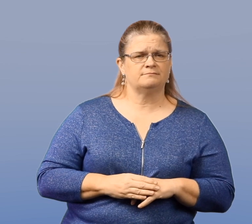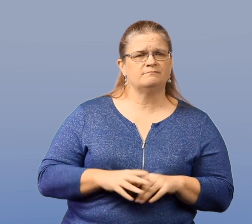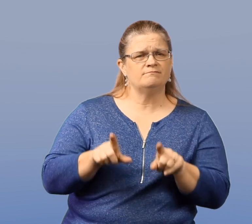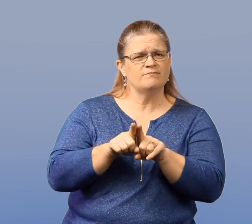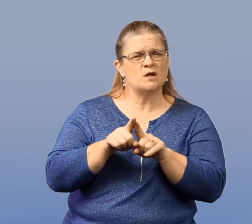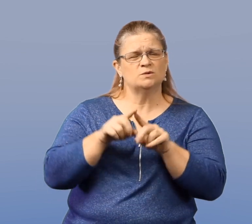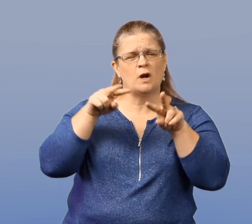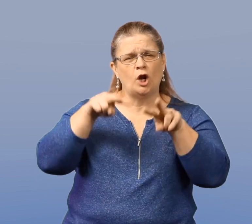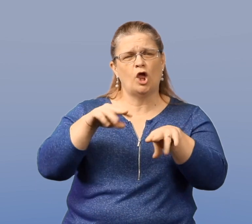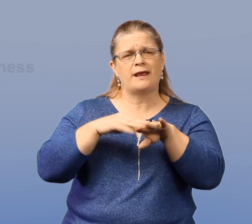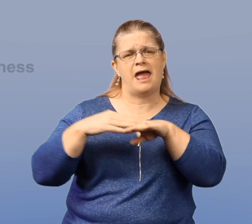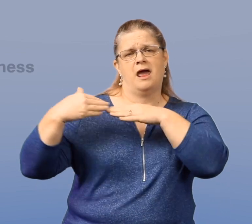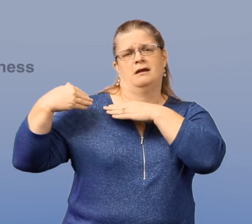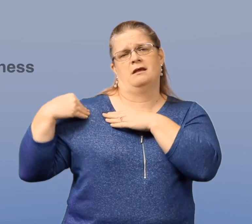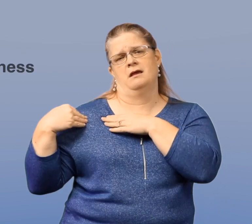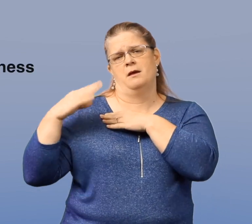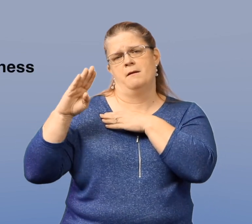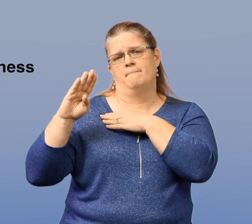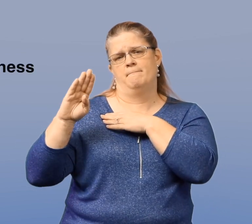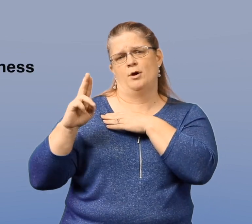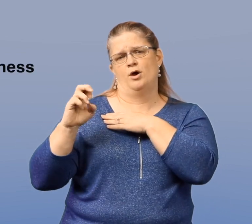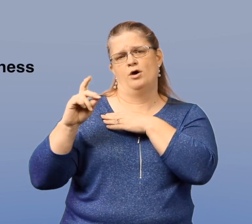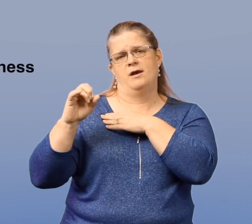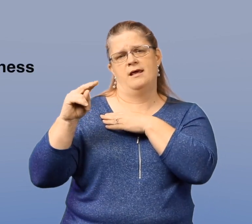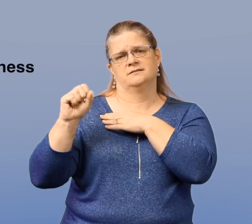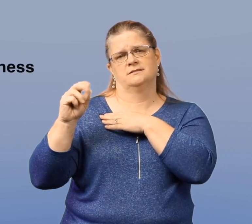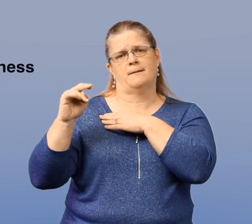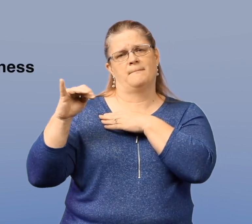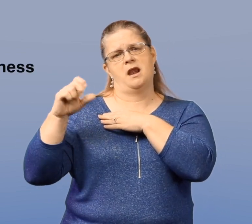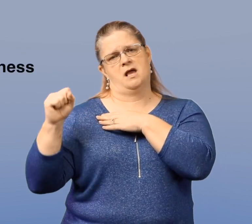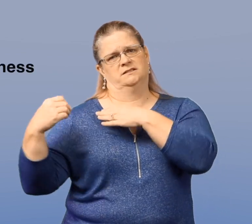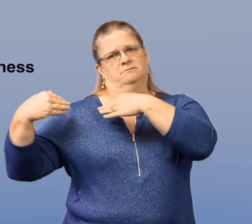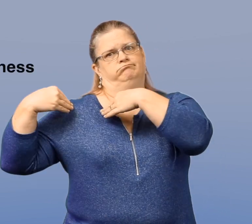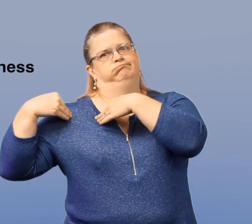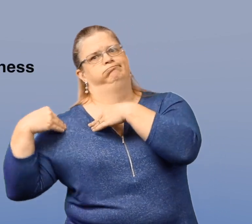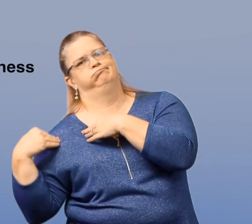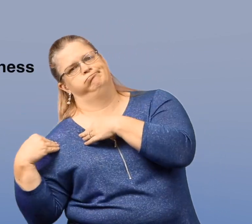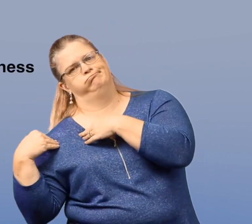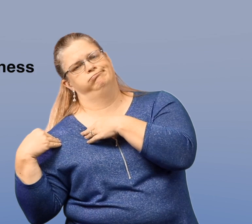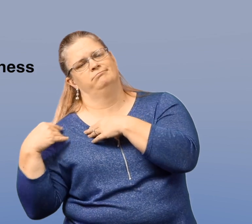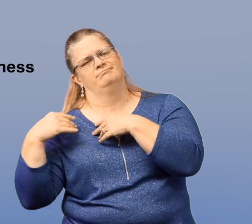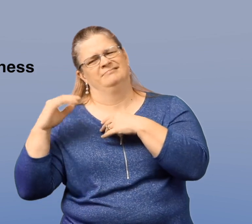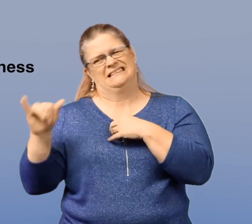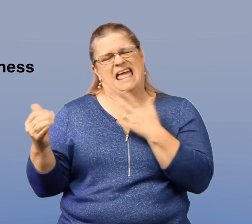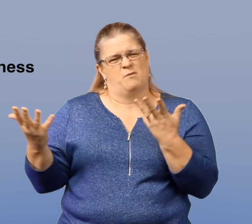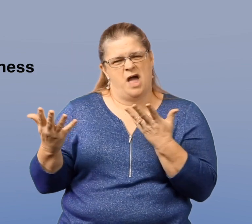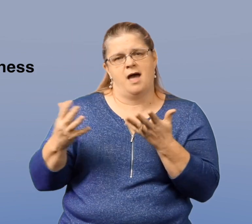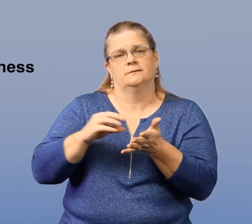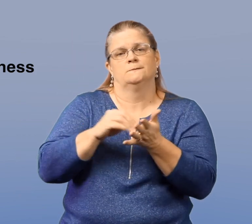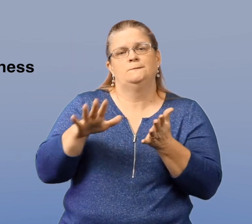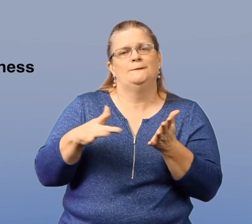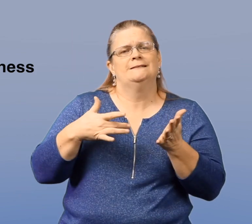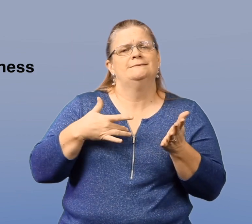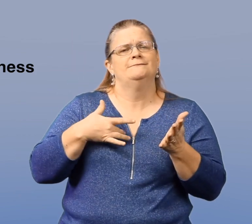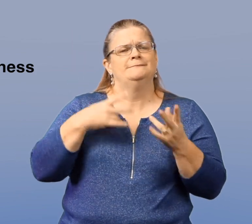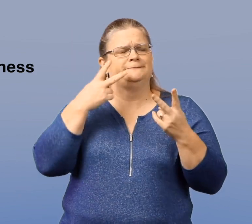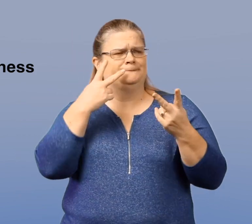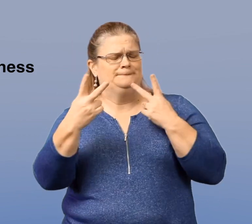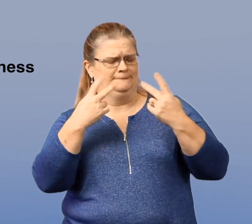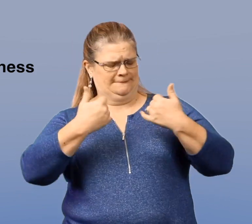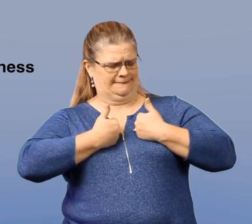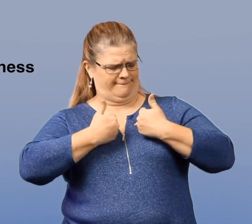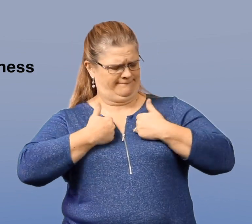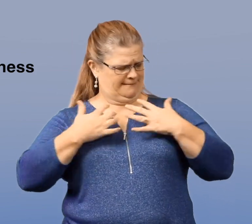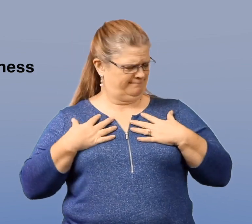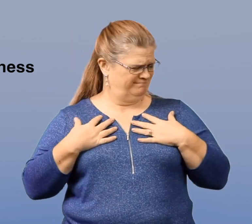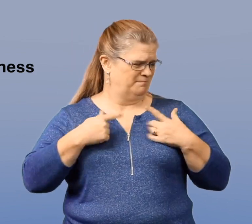Also look at the sense of burdensomeness which refers to a student who views himself